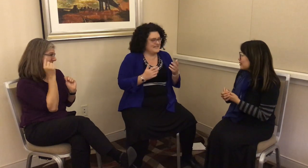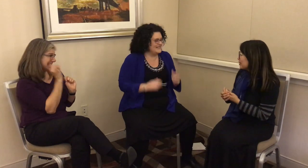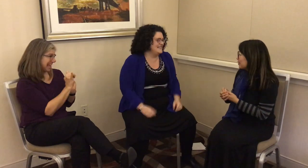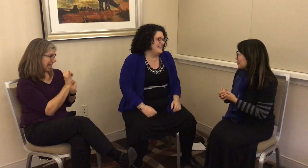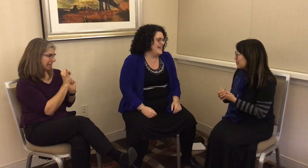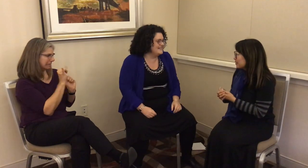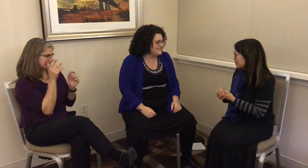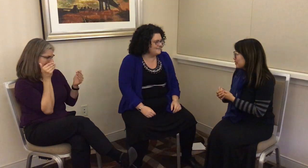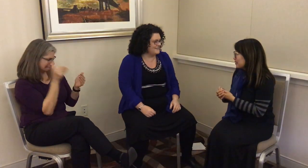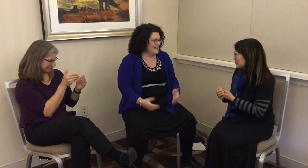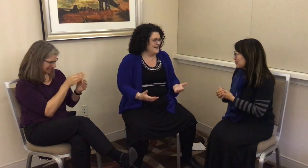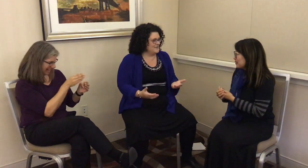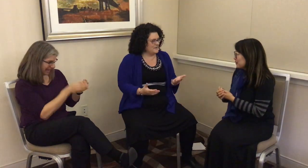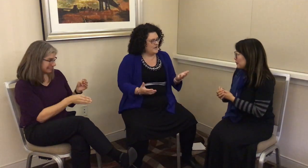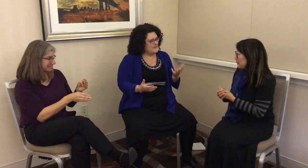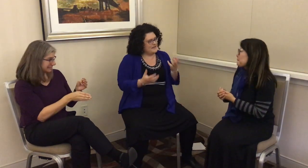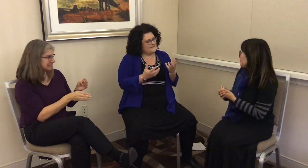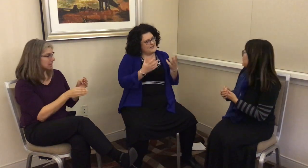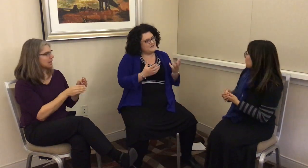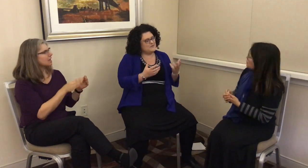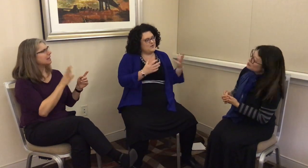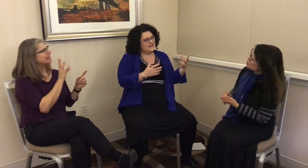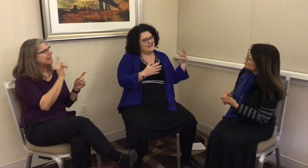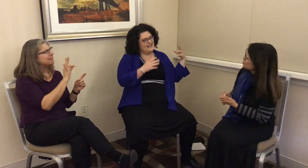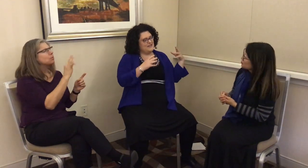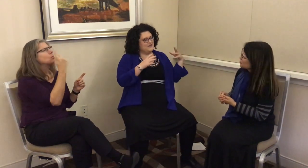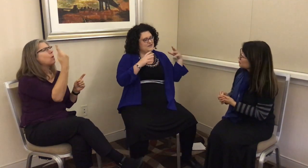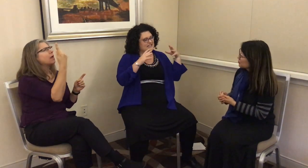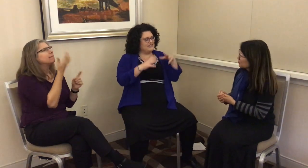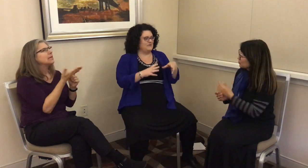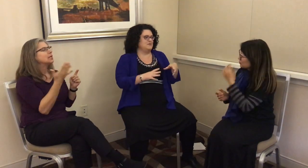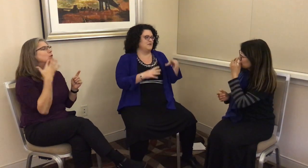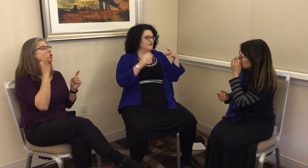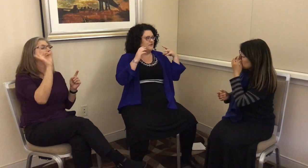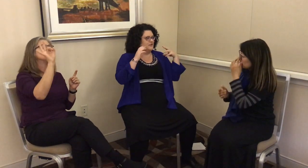us to the end of where we’re going, but if there was one thing you could leave people